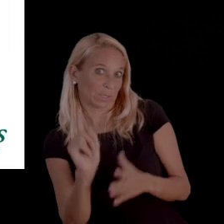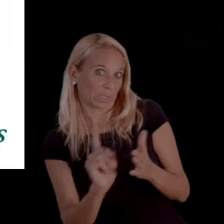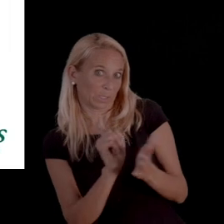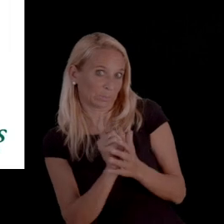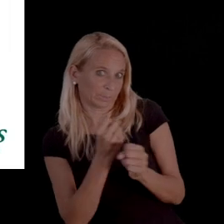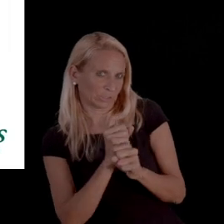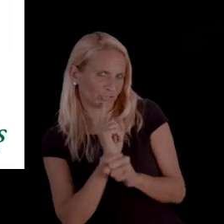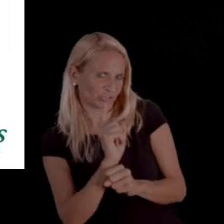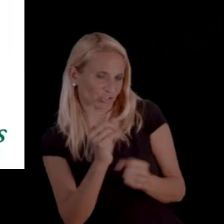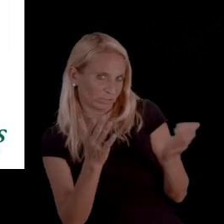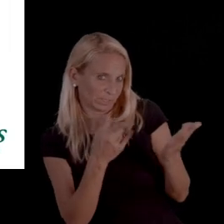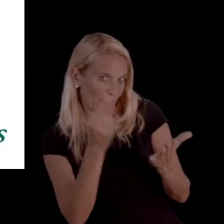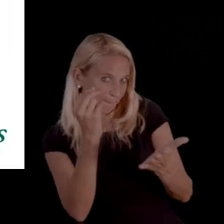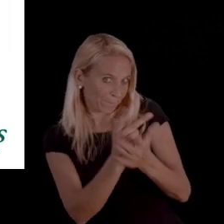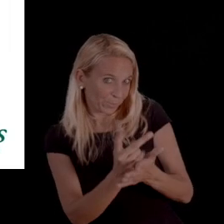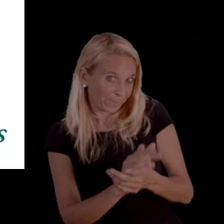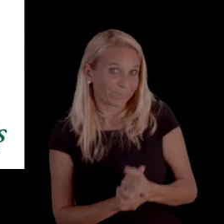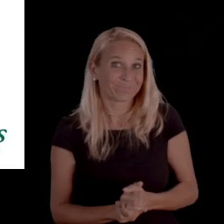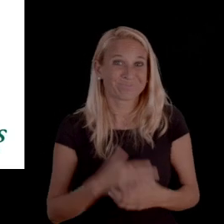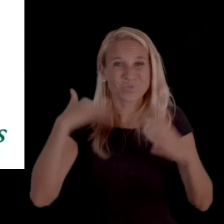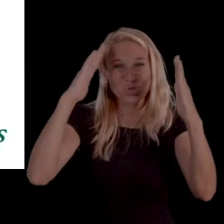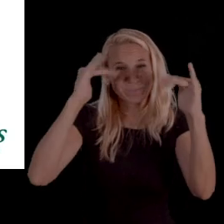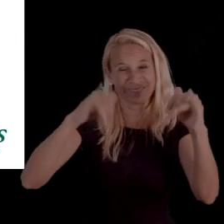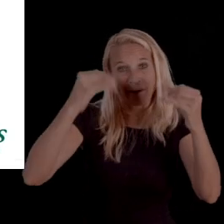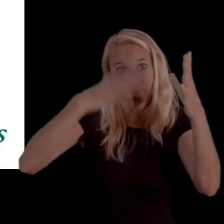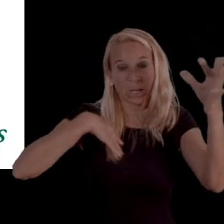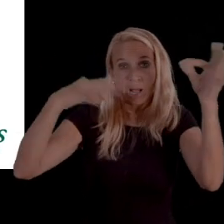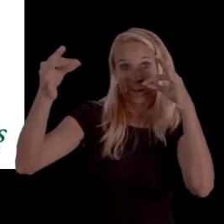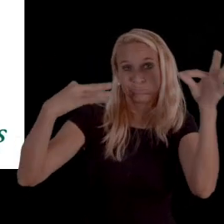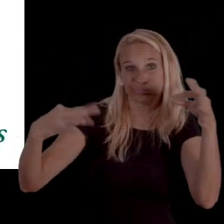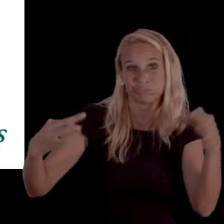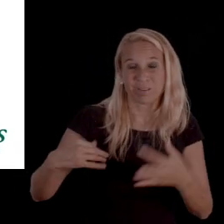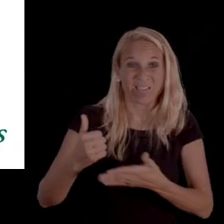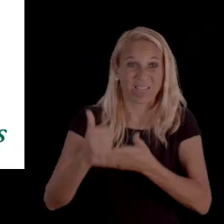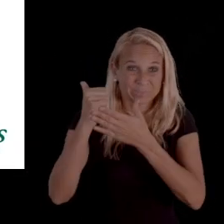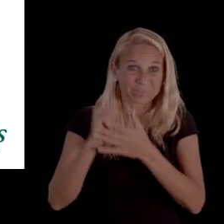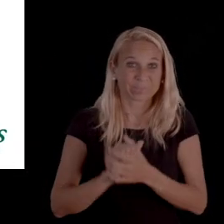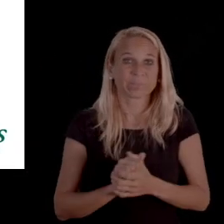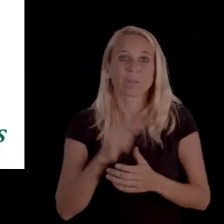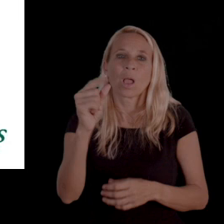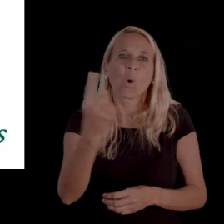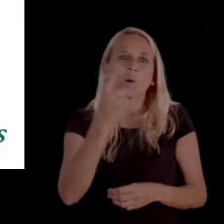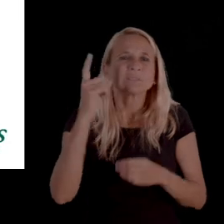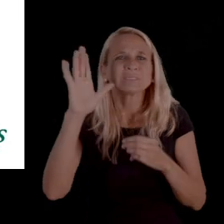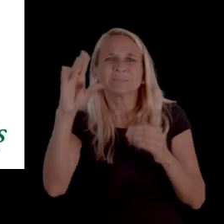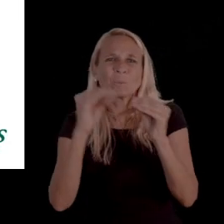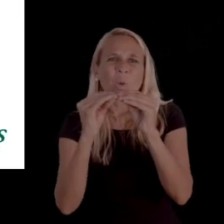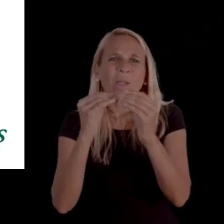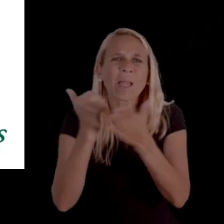to make sure that that service is approved. So, we hope this information was helpful. You can always seek further assistance